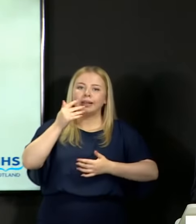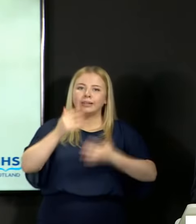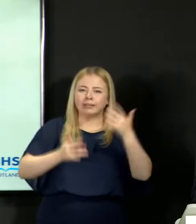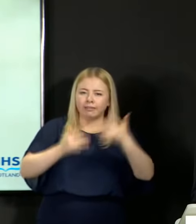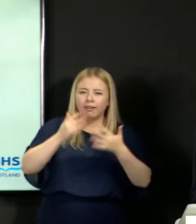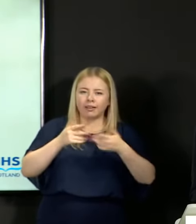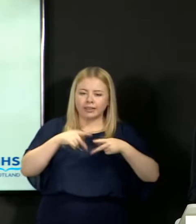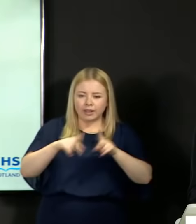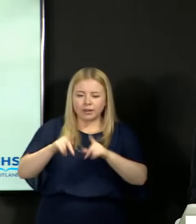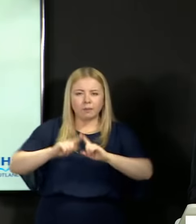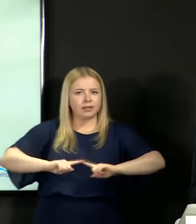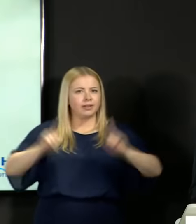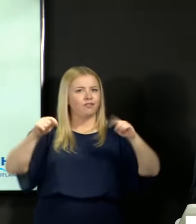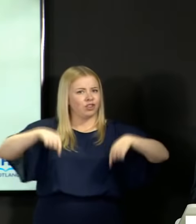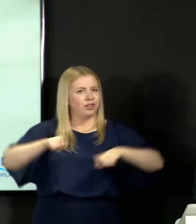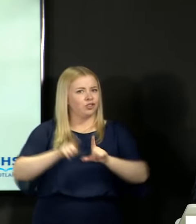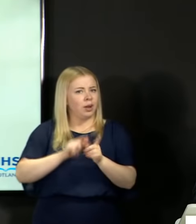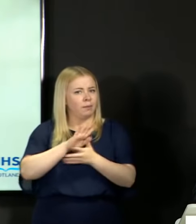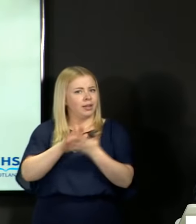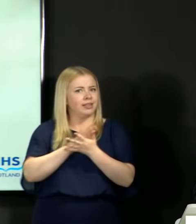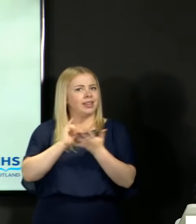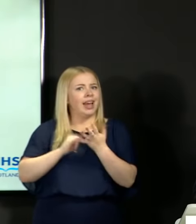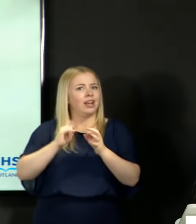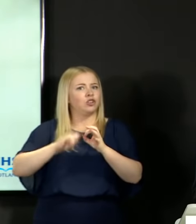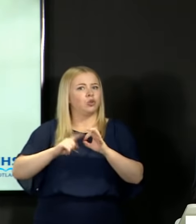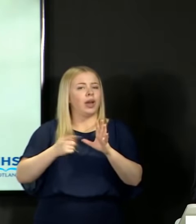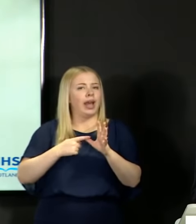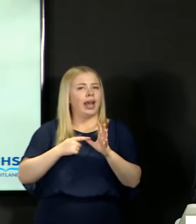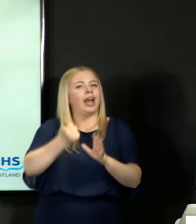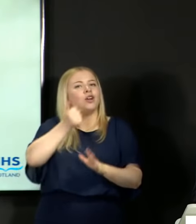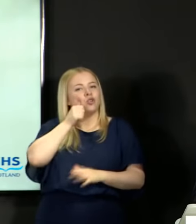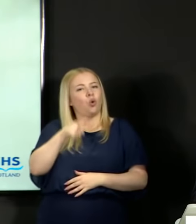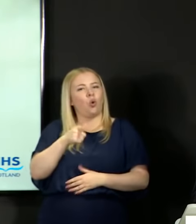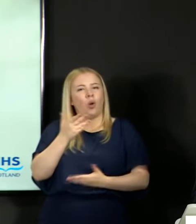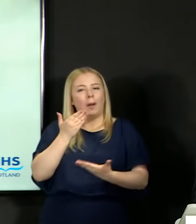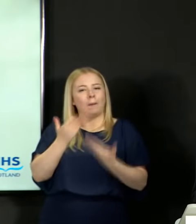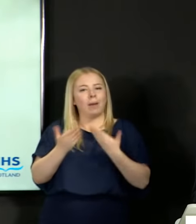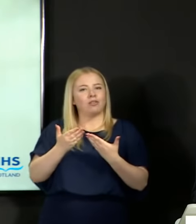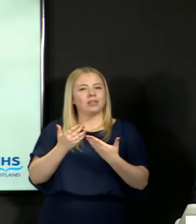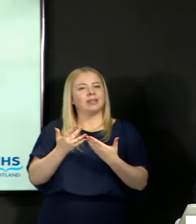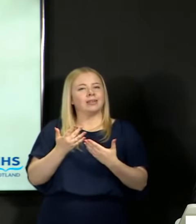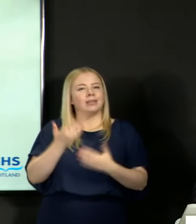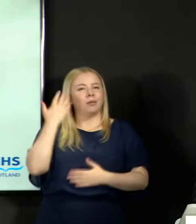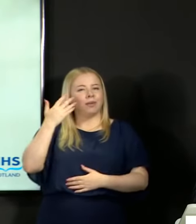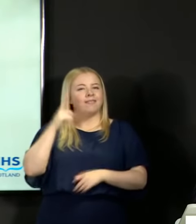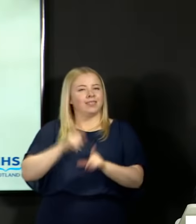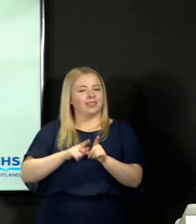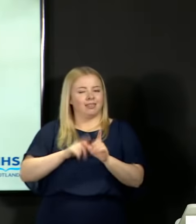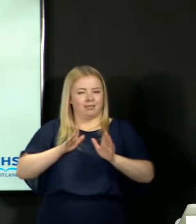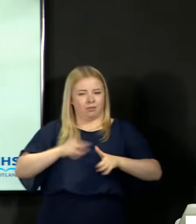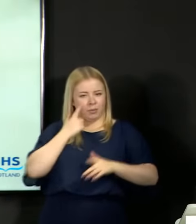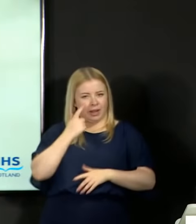any other the SQA have noted that comparisons to previous years need to be considered with great care.